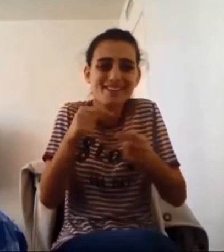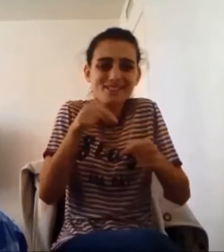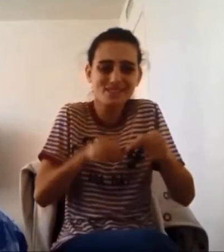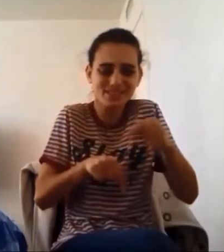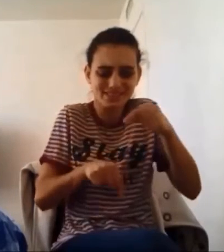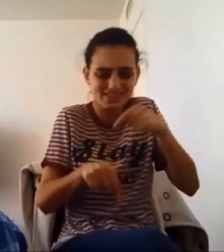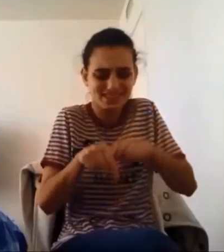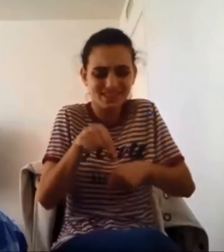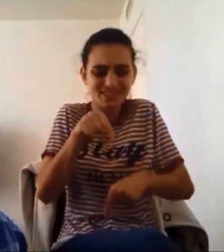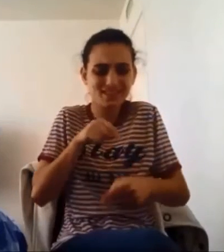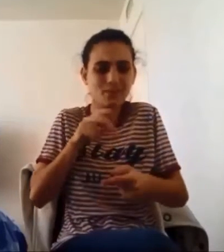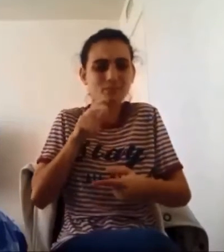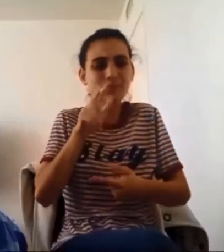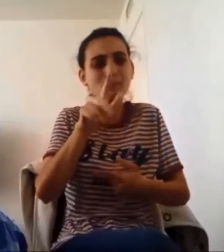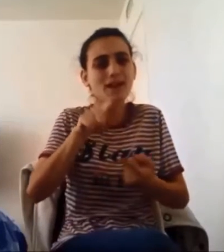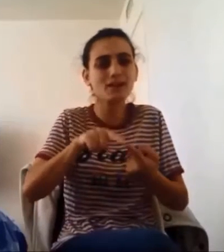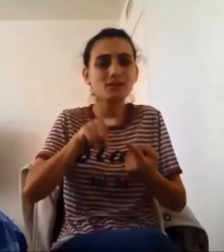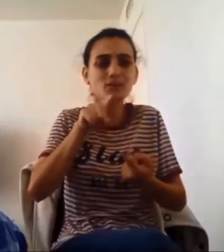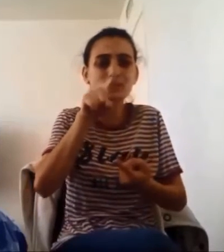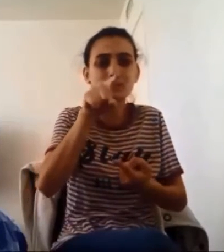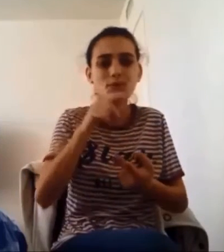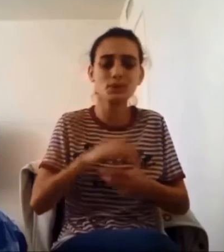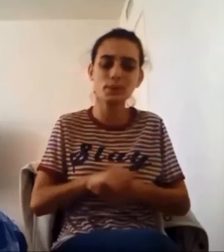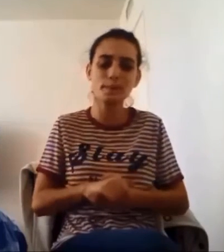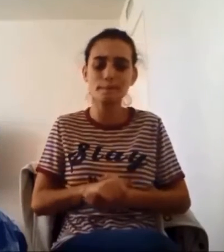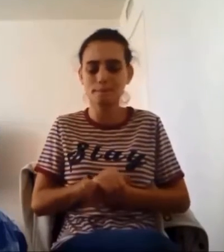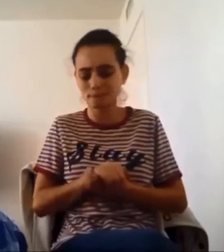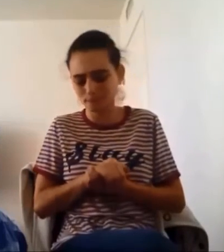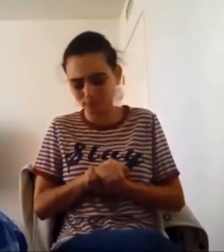Everything comes back to you